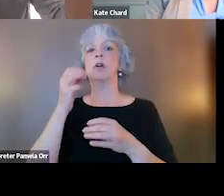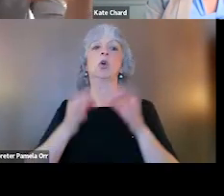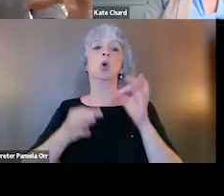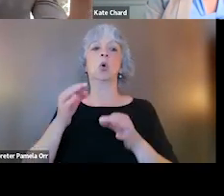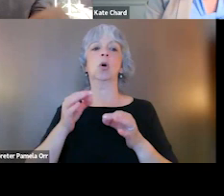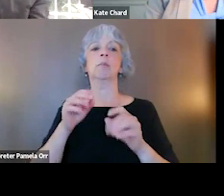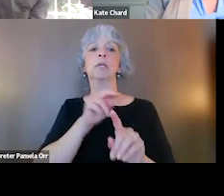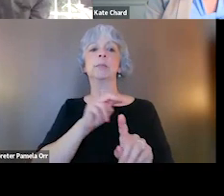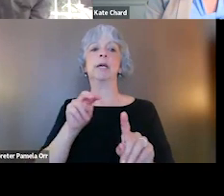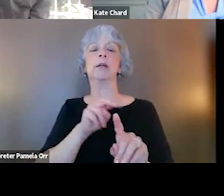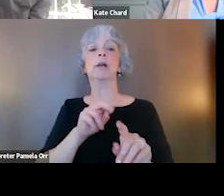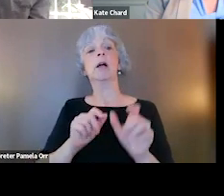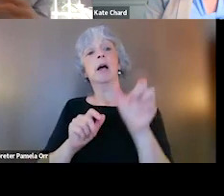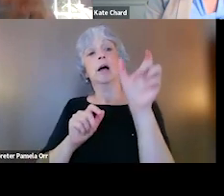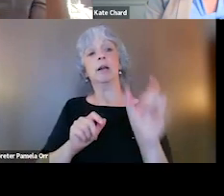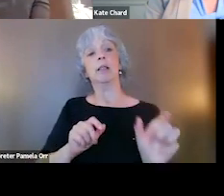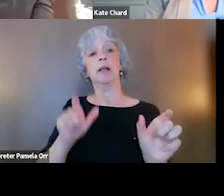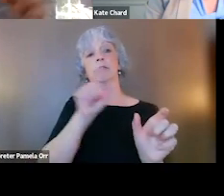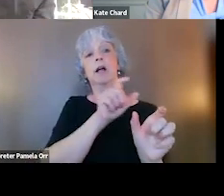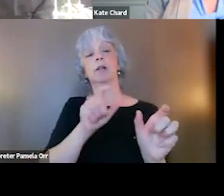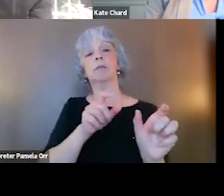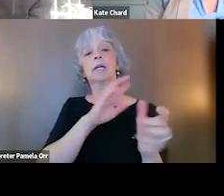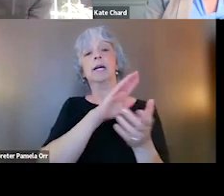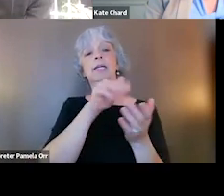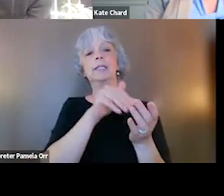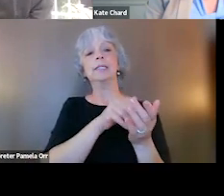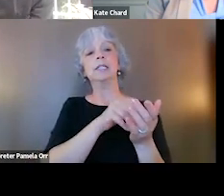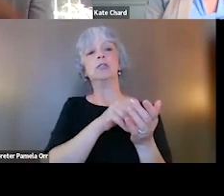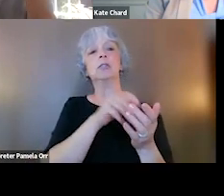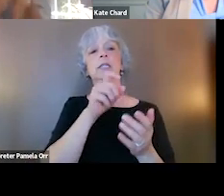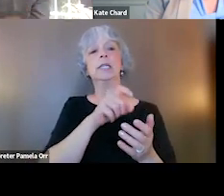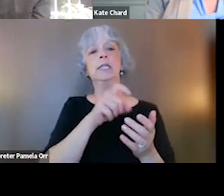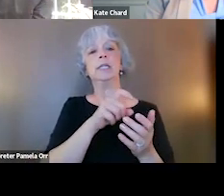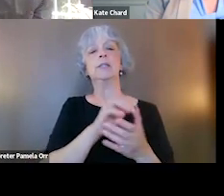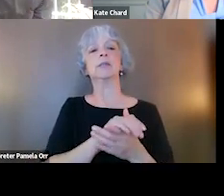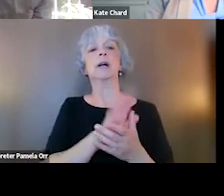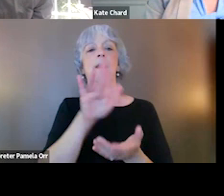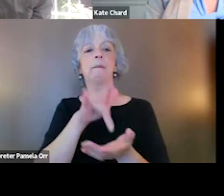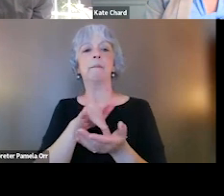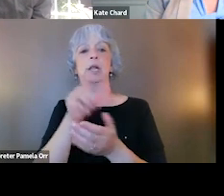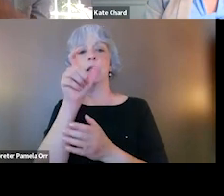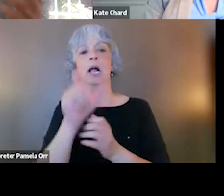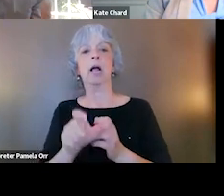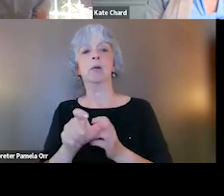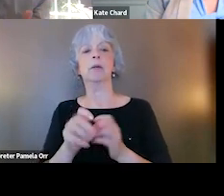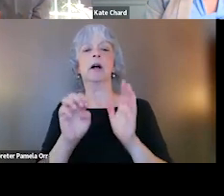So the column on the left describes the kind of what's called the central eight criminogenic needs. The middle column provides examples of how these needs